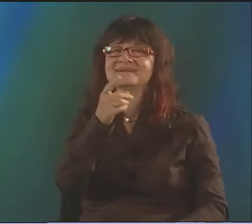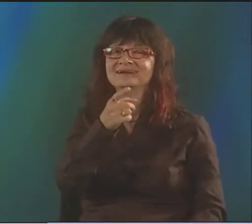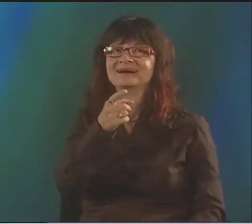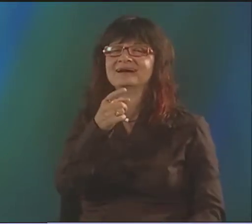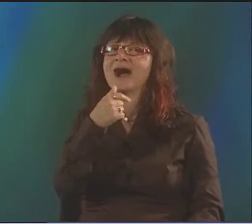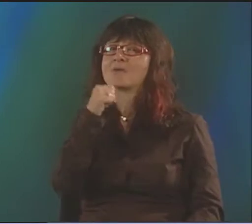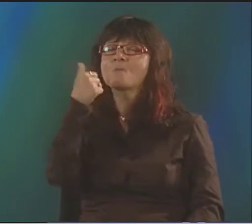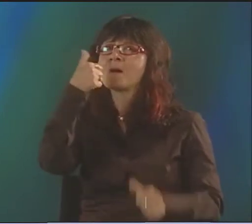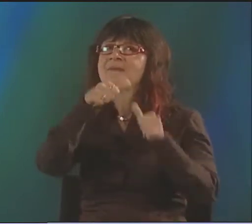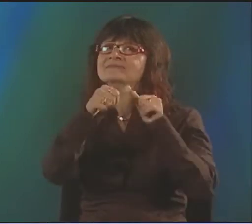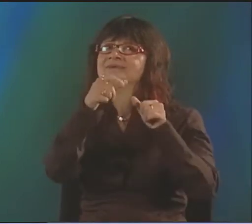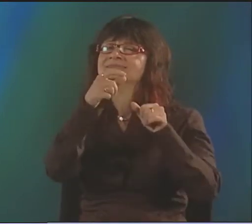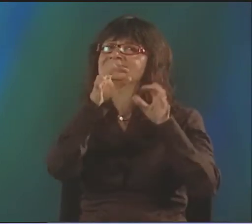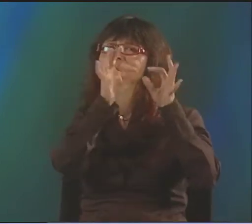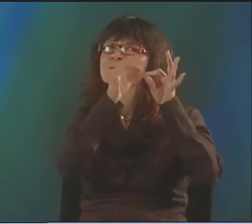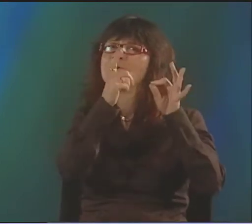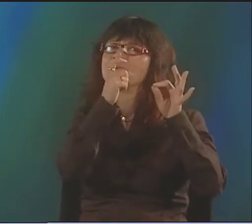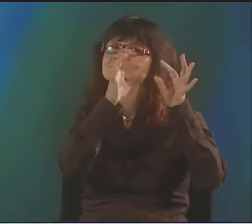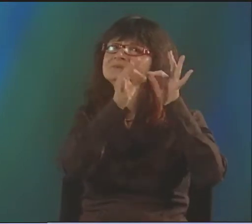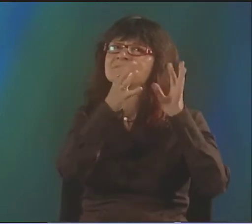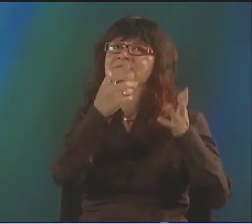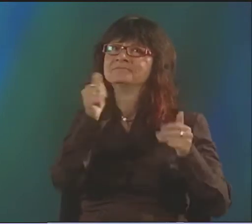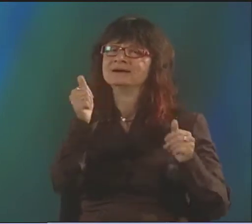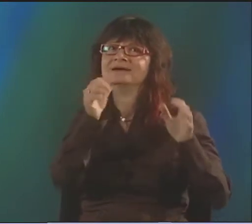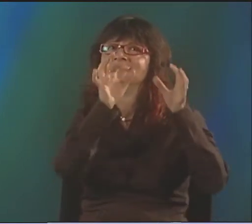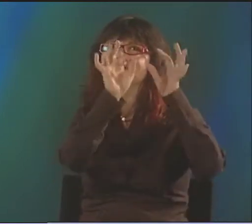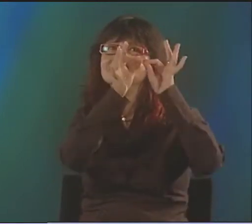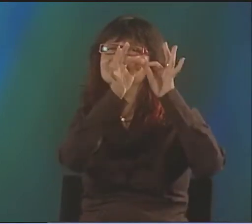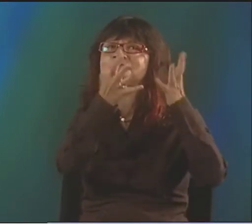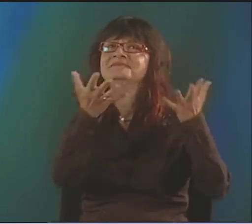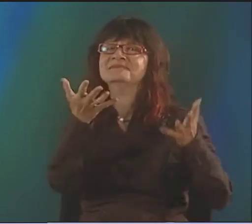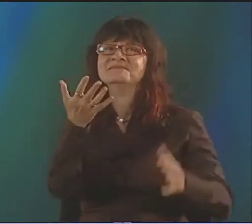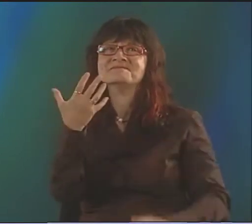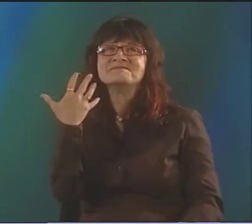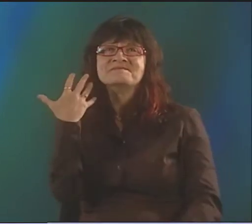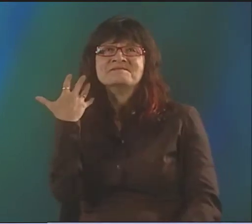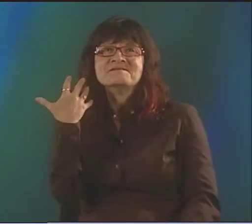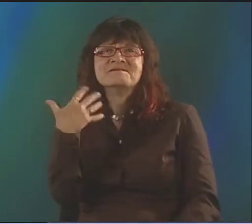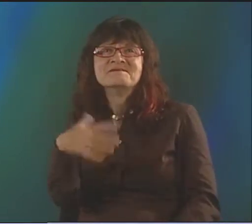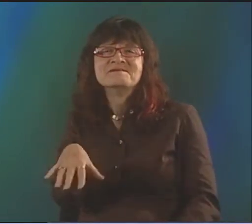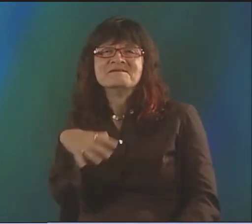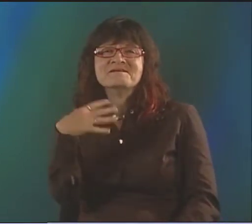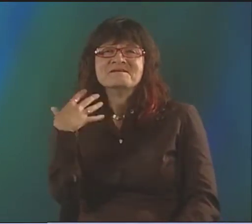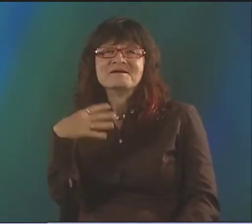THERE WAS AN INTERPRETER THERE. I CAN'T REMEMBER WHICH INTERPRETER IT WAS FROM BACK THEN.